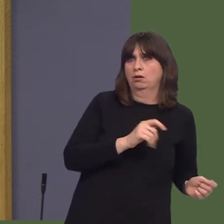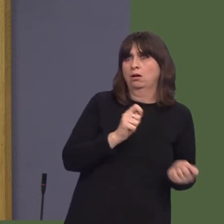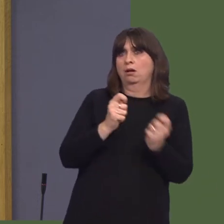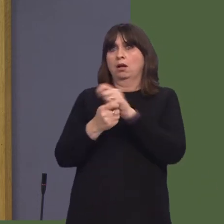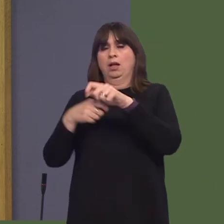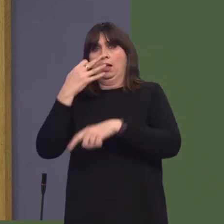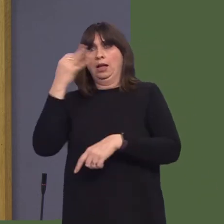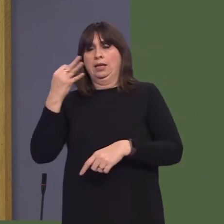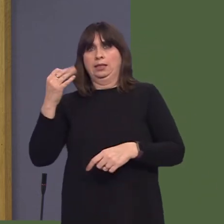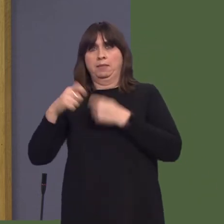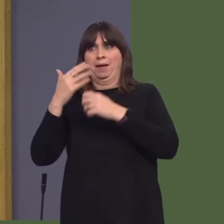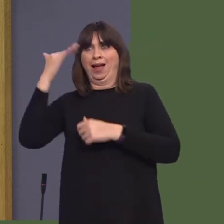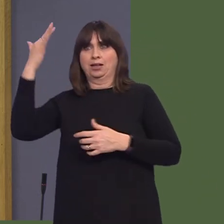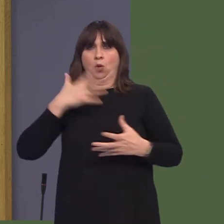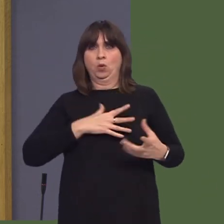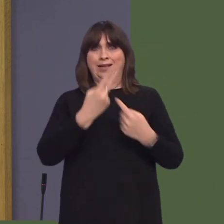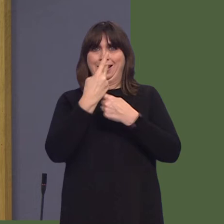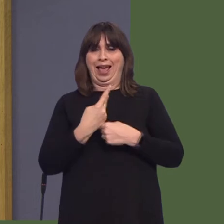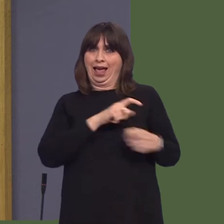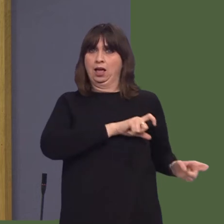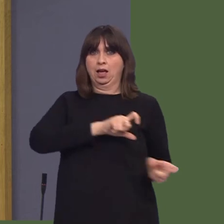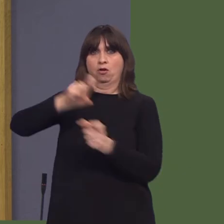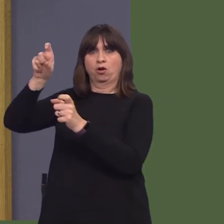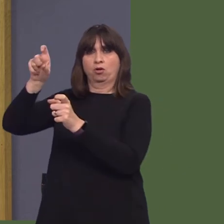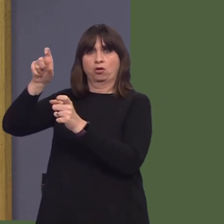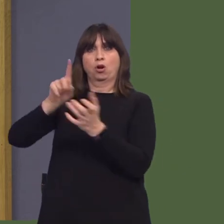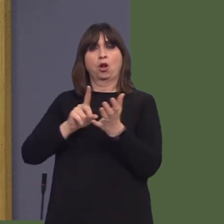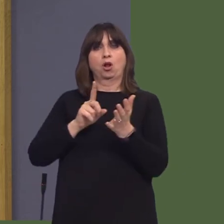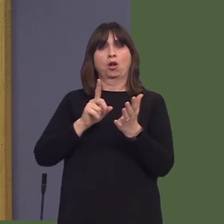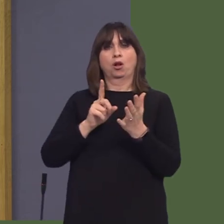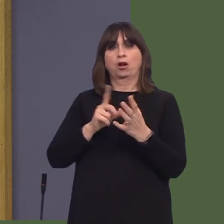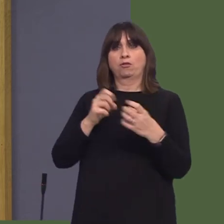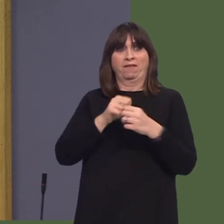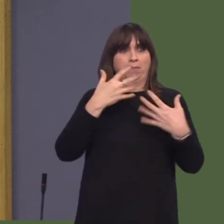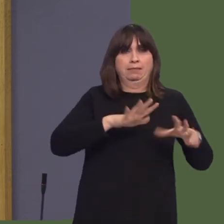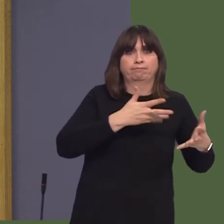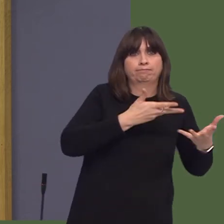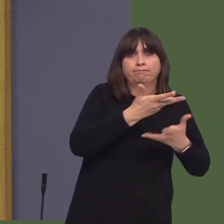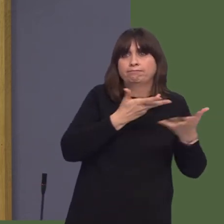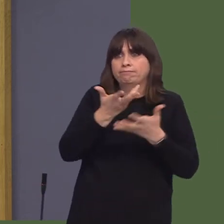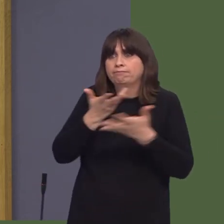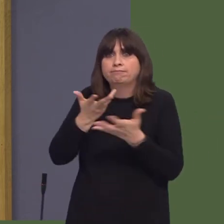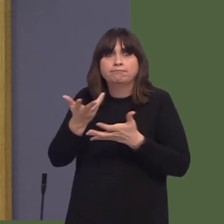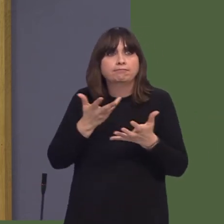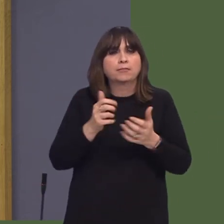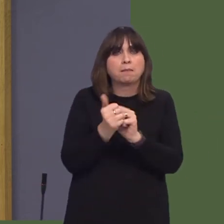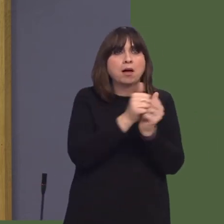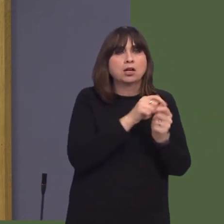I'm the First Minister of Wales; I've got every opportunity and right to represent the people of Wales in regard to the UK Government, and the UK Government isn't actually making